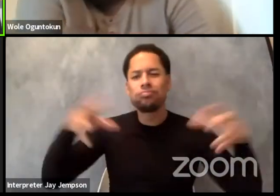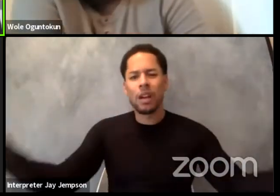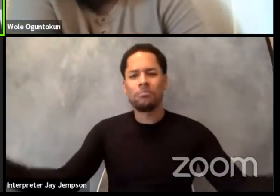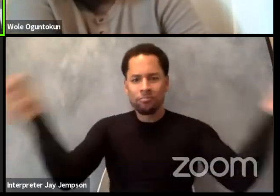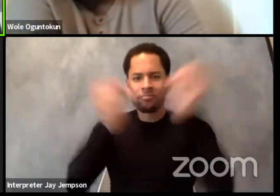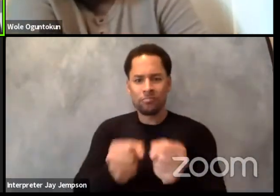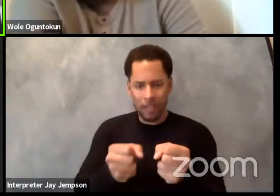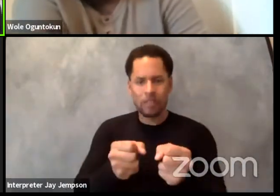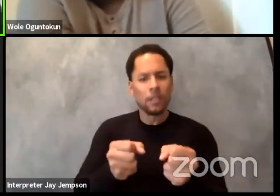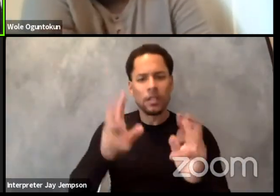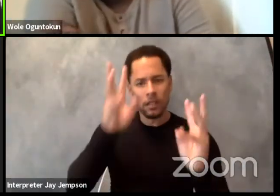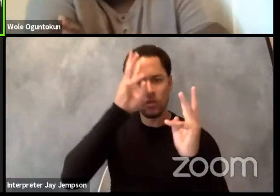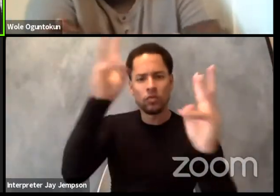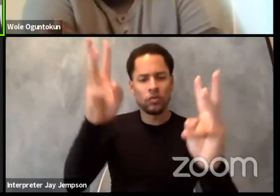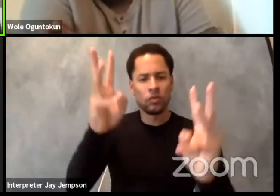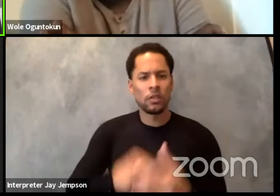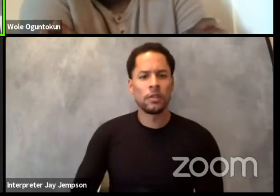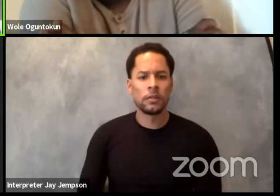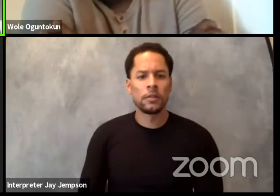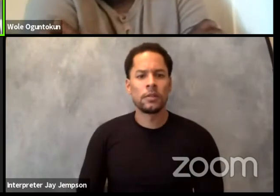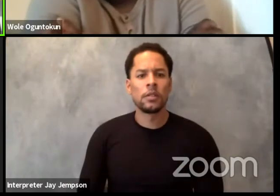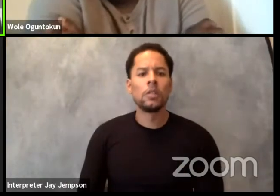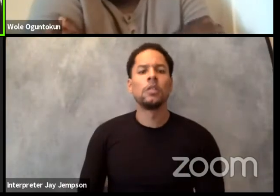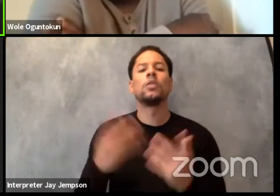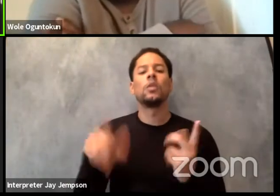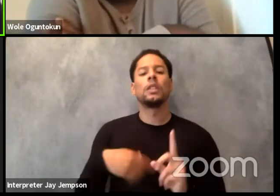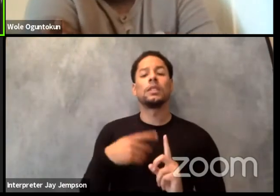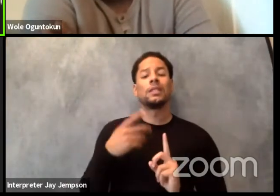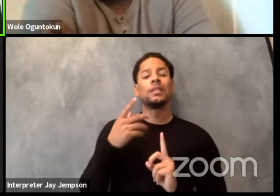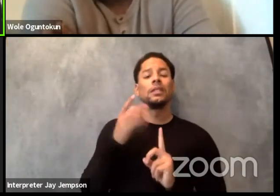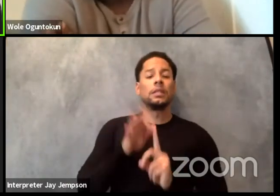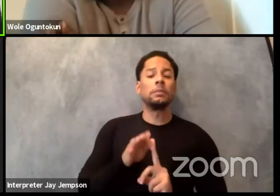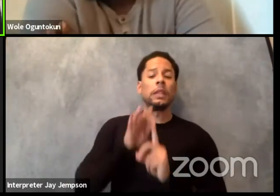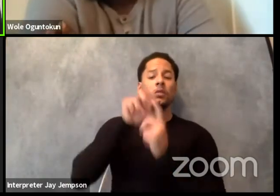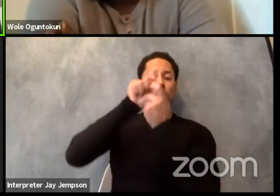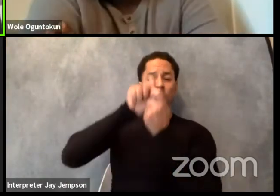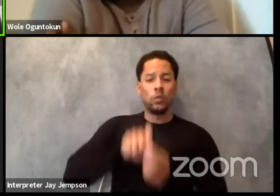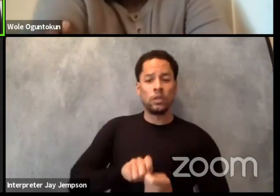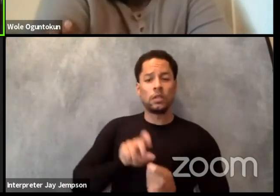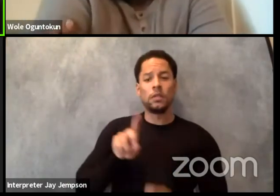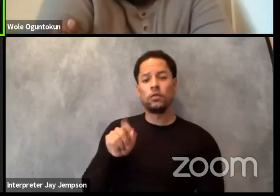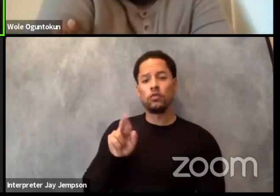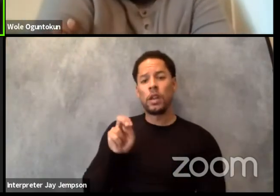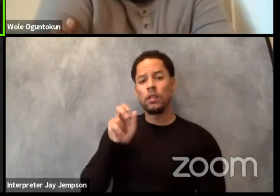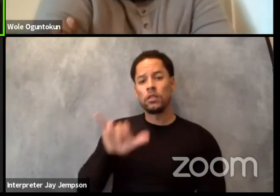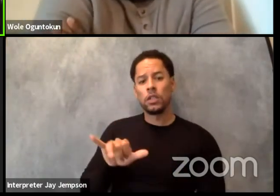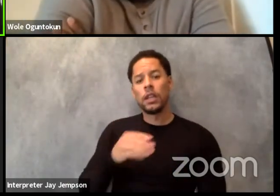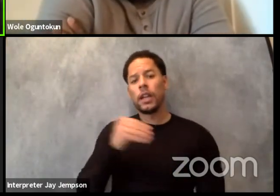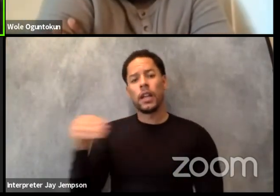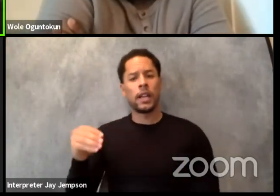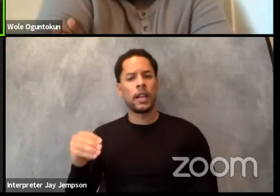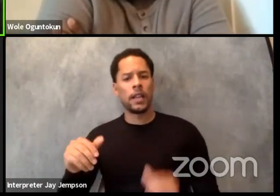I guess this idea of nuanced dramaturgy, as well as dramaturgy of place becomes particularly interesting to further explore